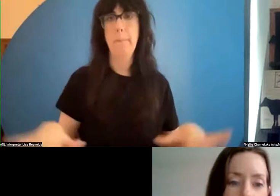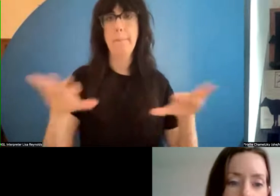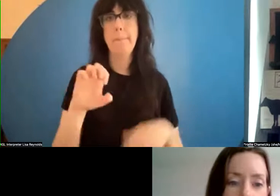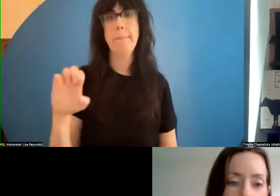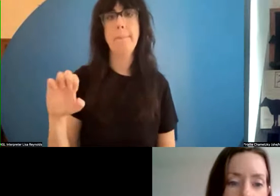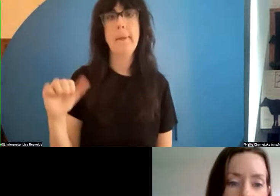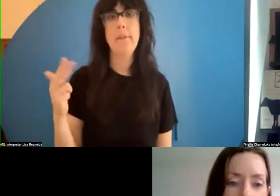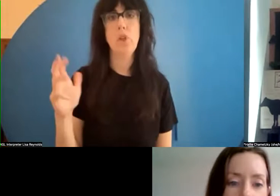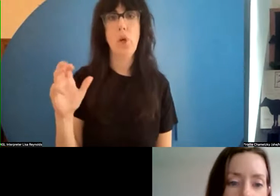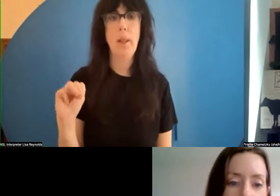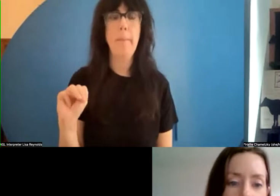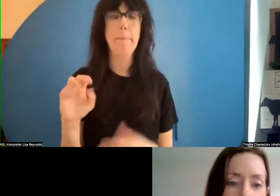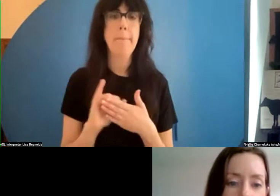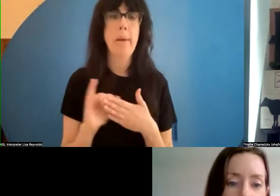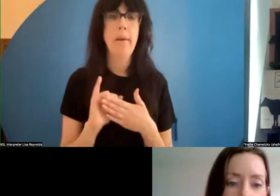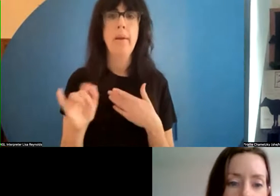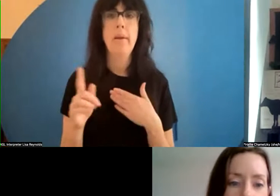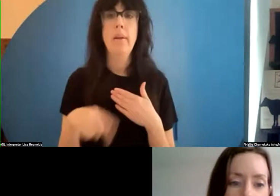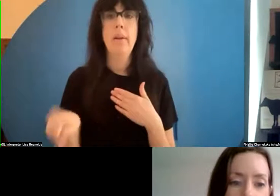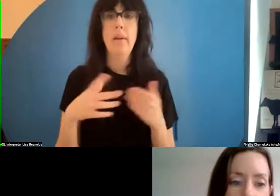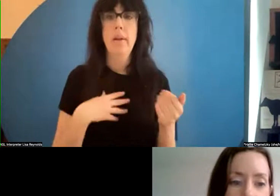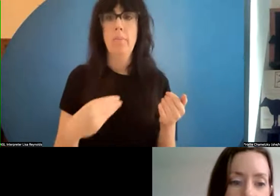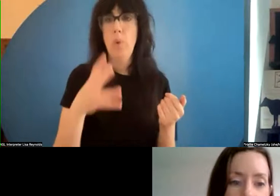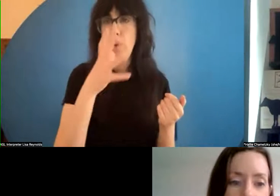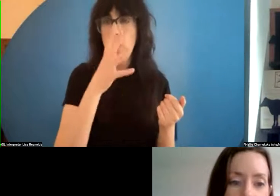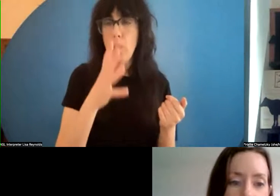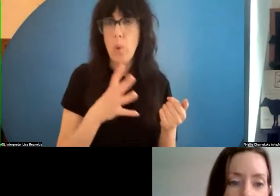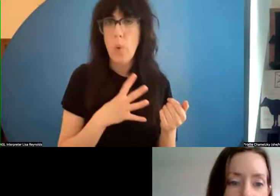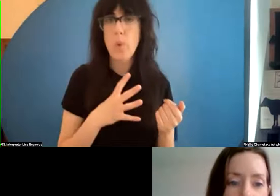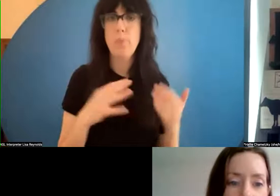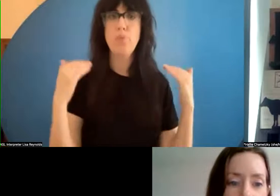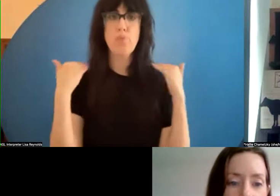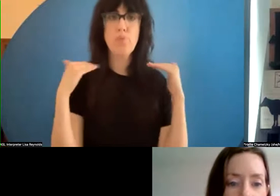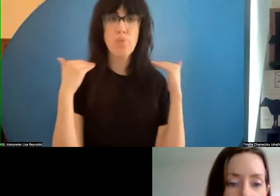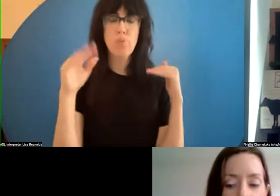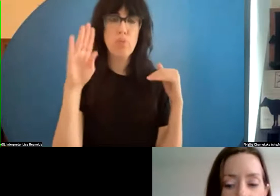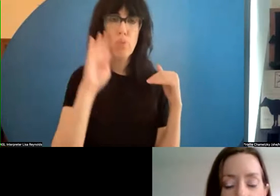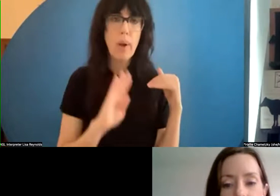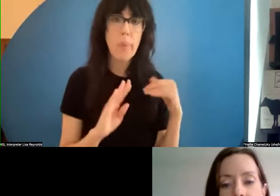Lenapehoking in east Harlem, Manhattan. I am a white woman with shoulder length